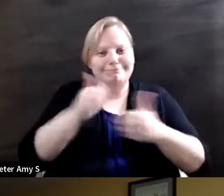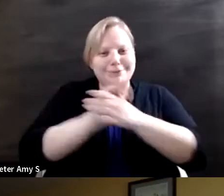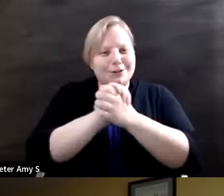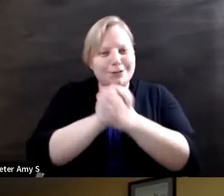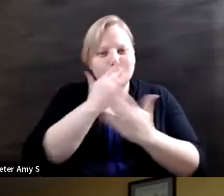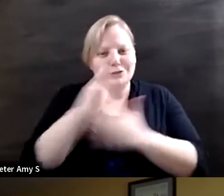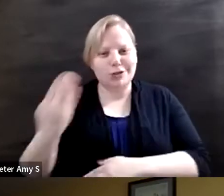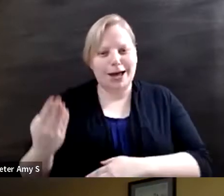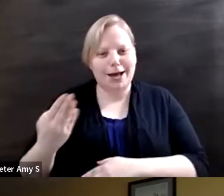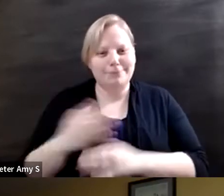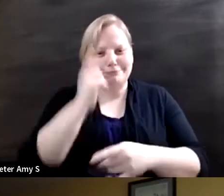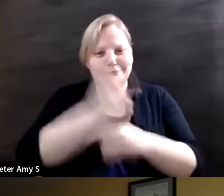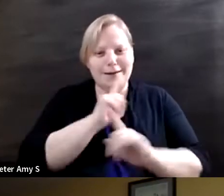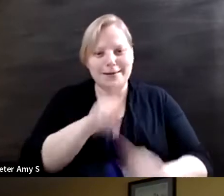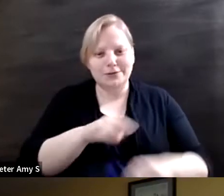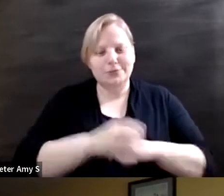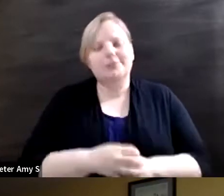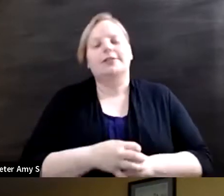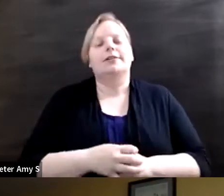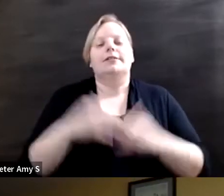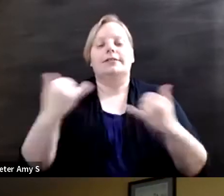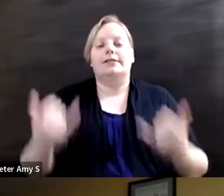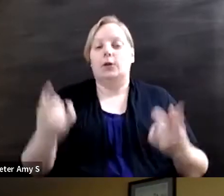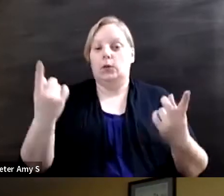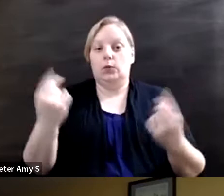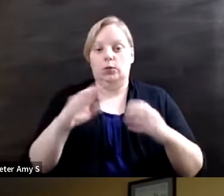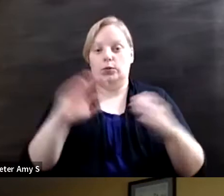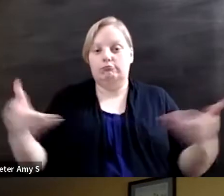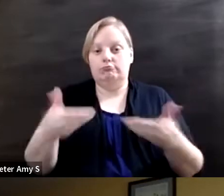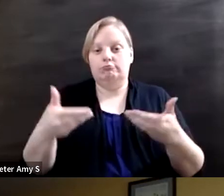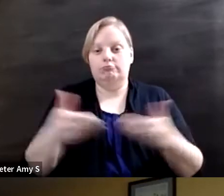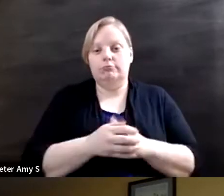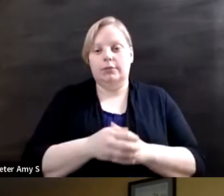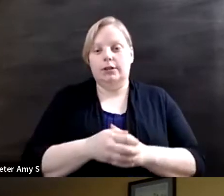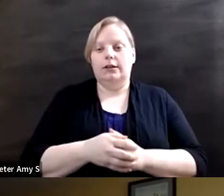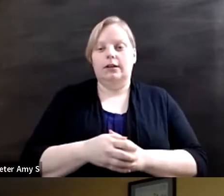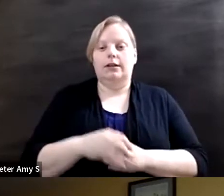got that right and without further ado I wanted to introduce the ILO video that I mentioned